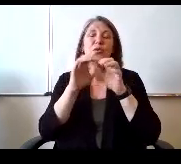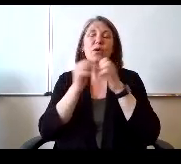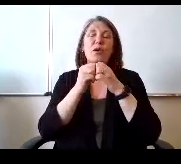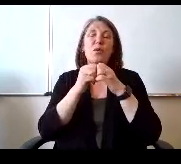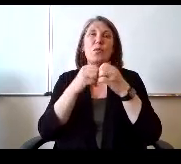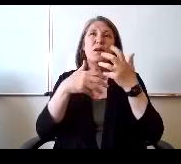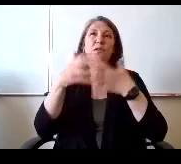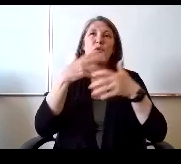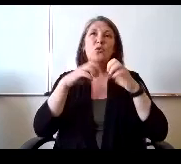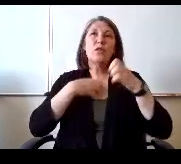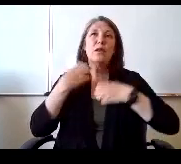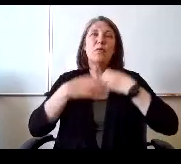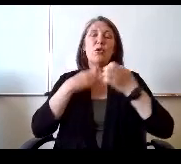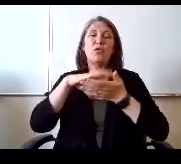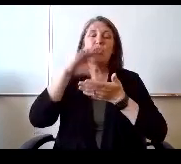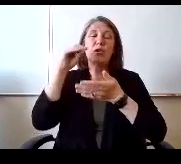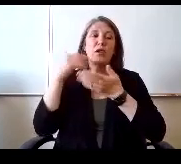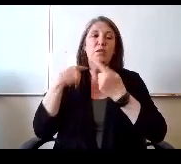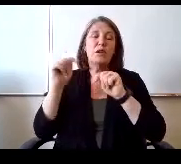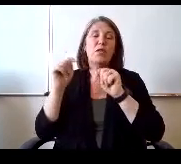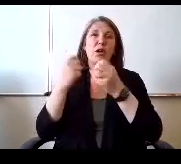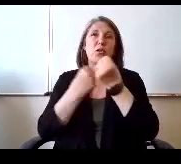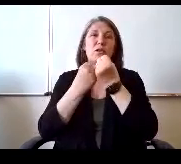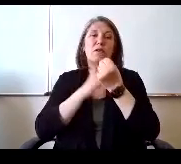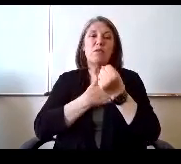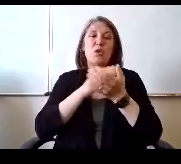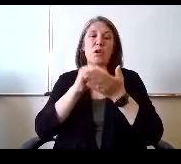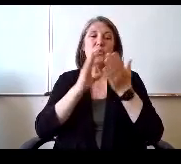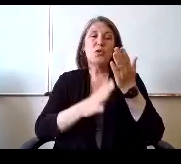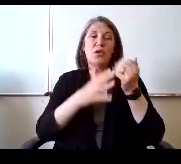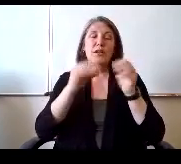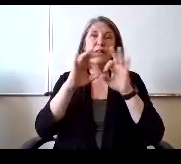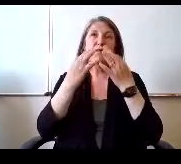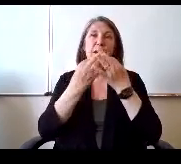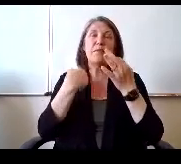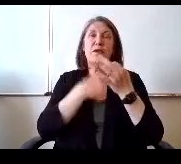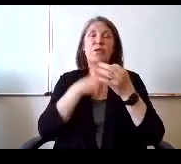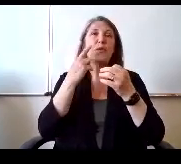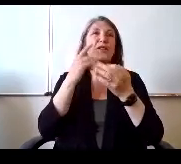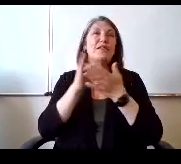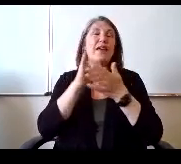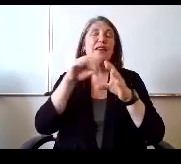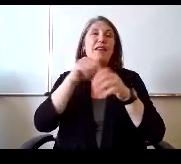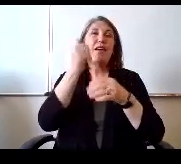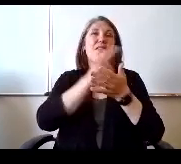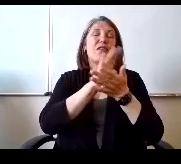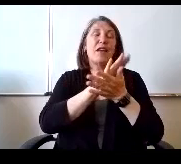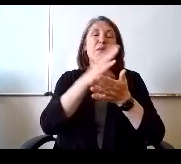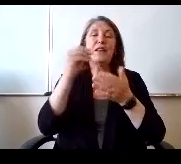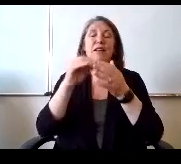social emotional learning as we try to support our students and families. We see that in parent academies and other curricular areas as well.